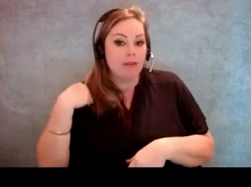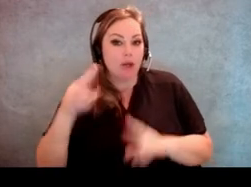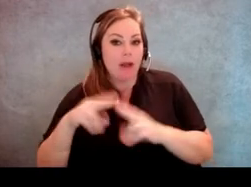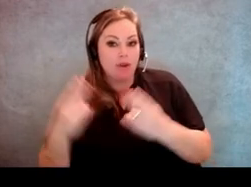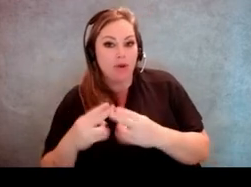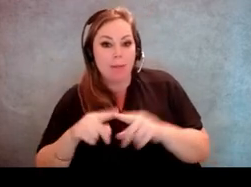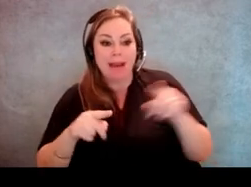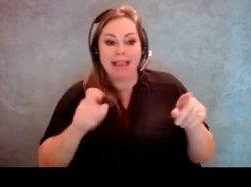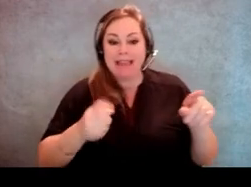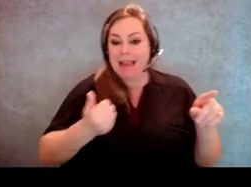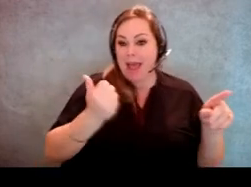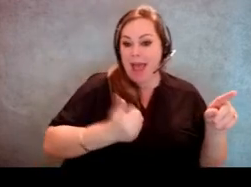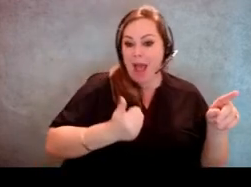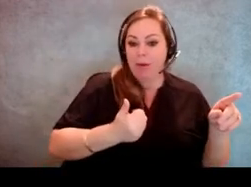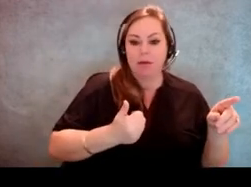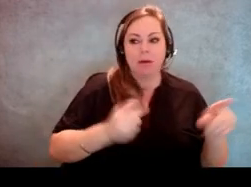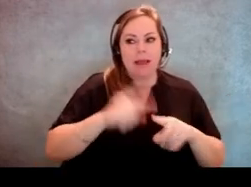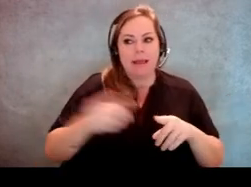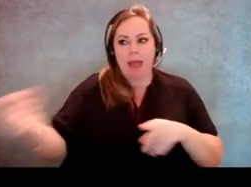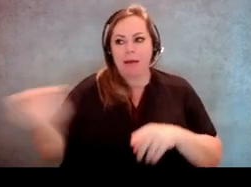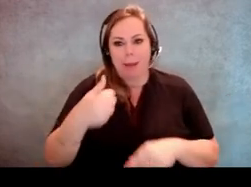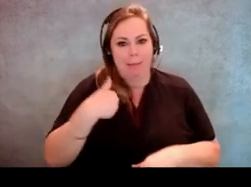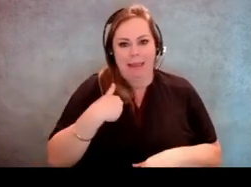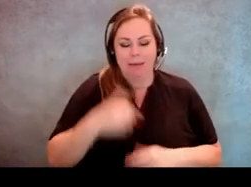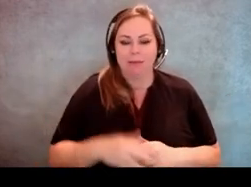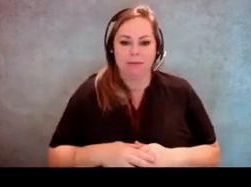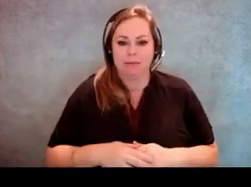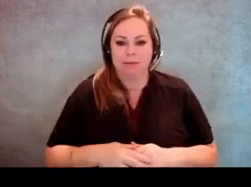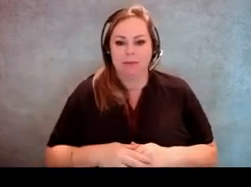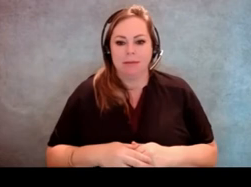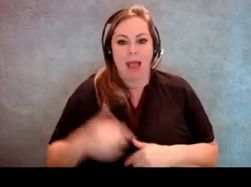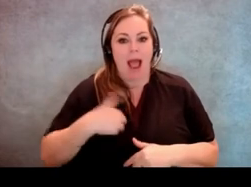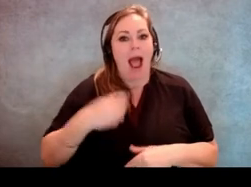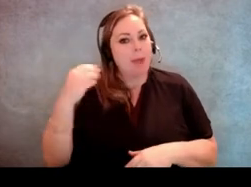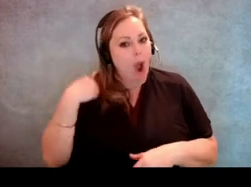He couldn't use me as his assistant because I'm an officer in the union.